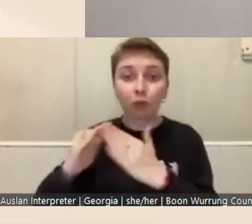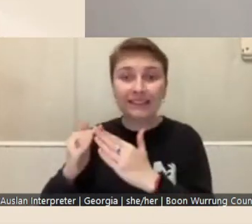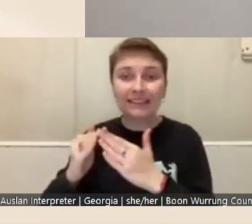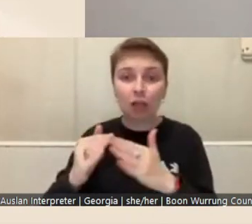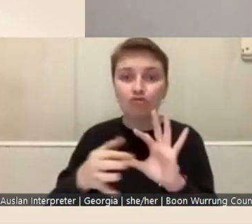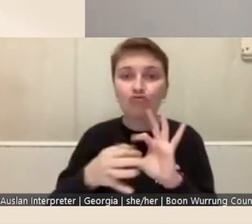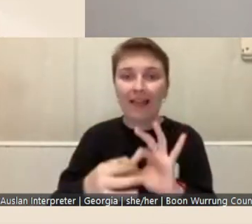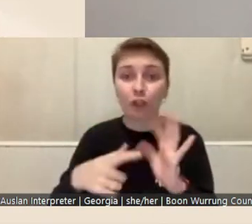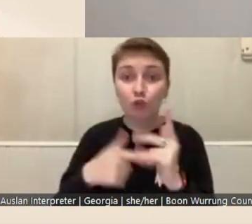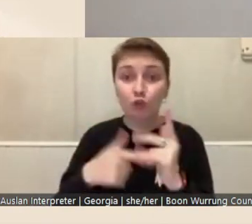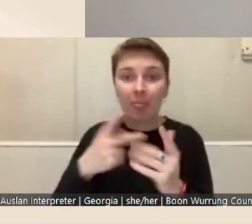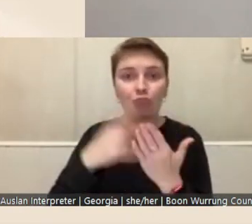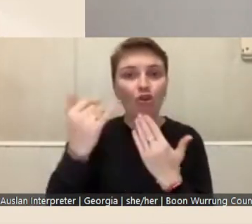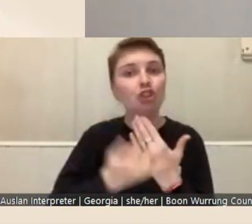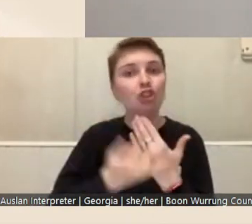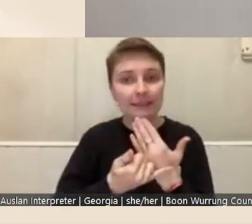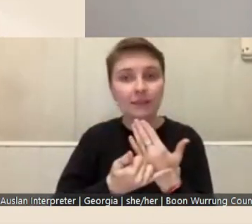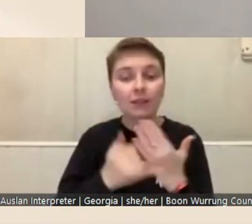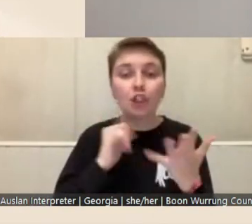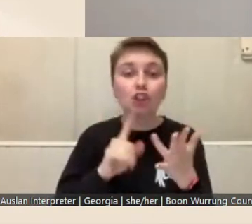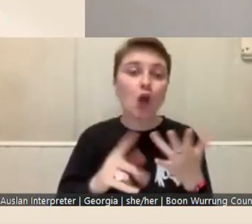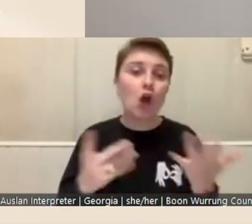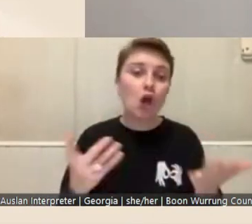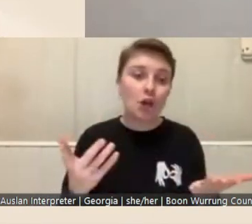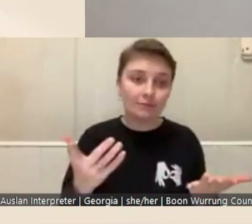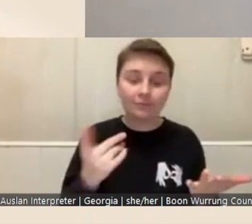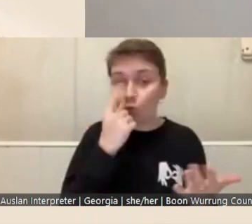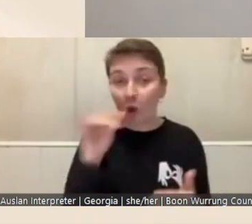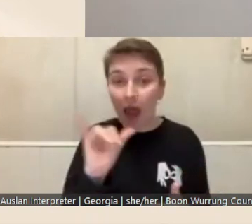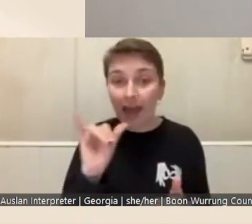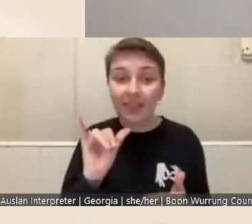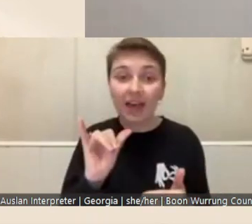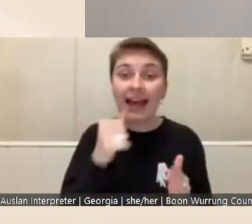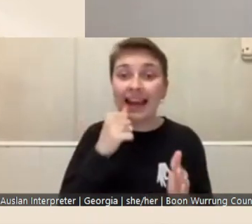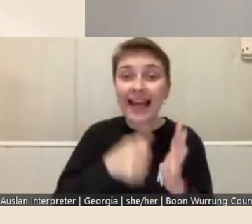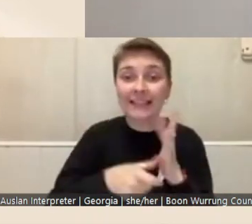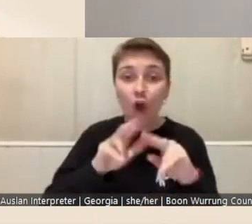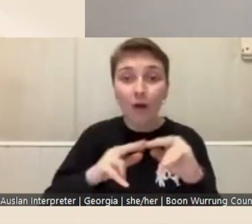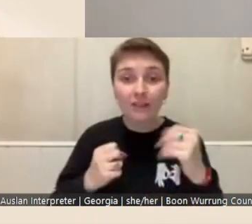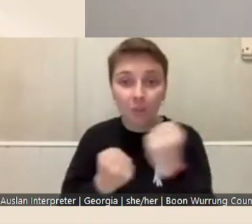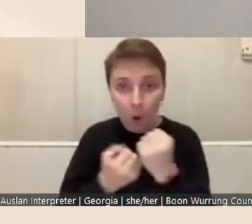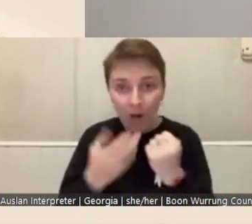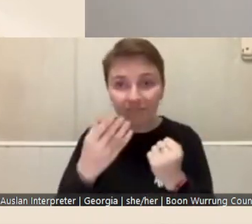So, this could be either a letter of support from a member of the Indigenous community